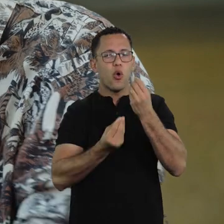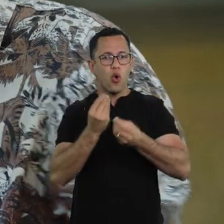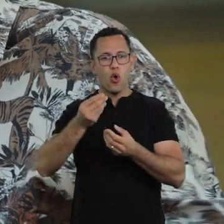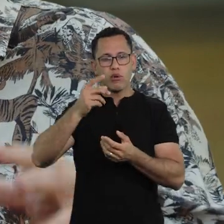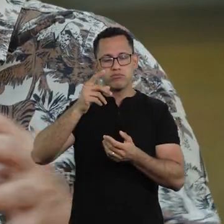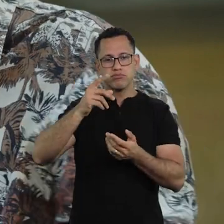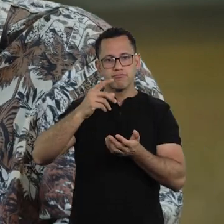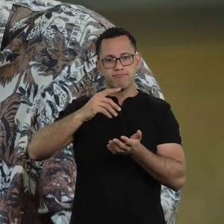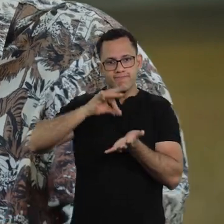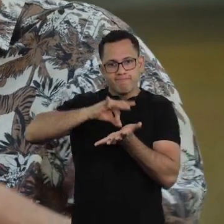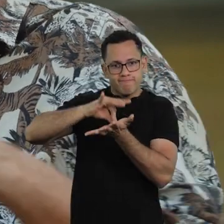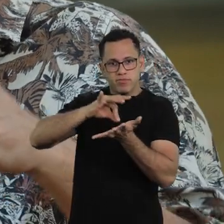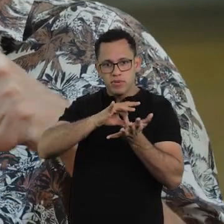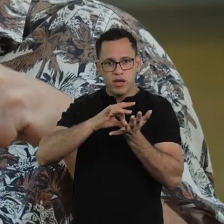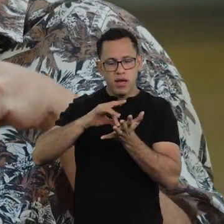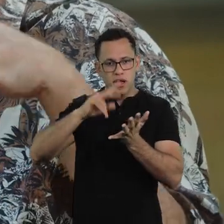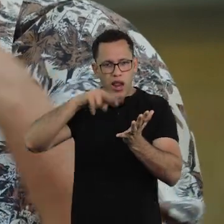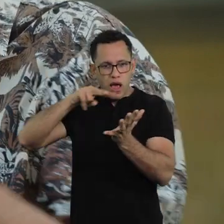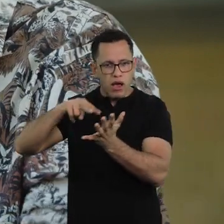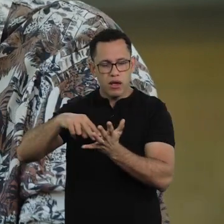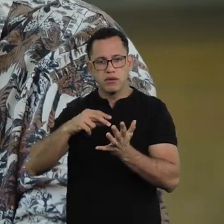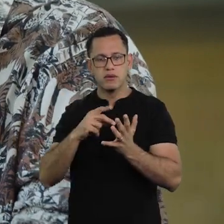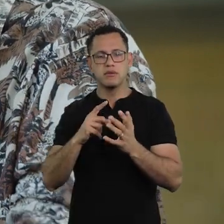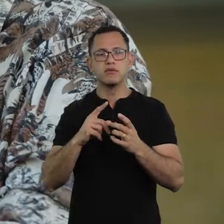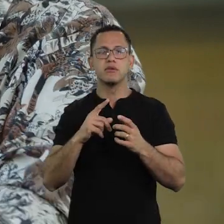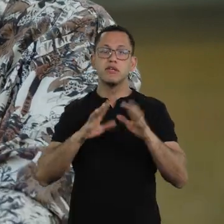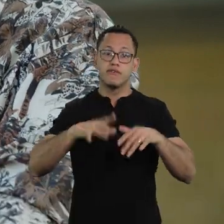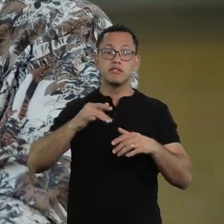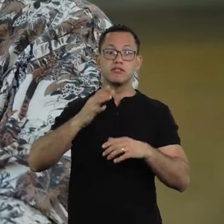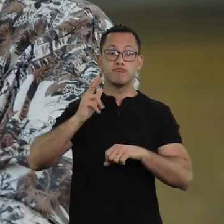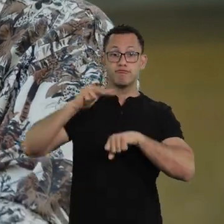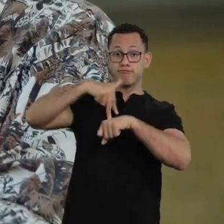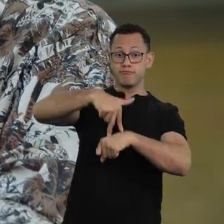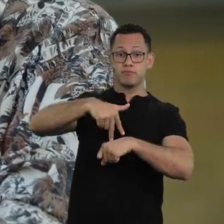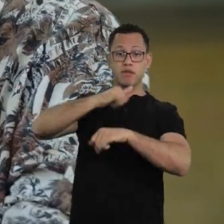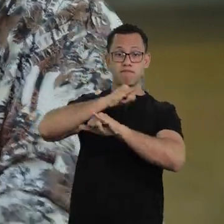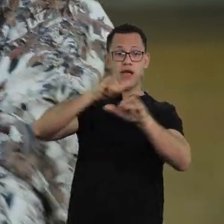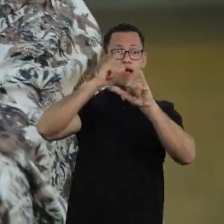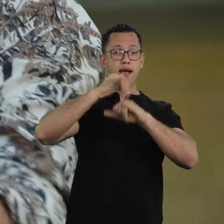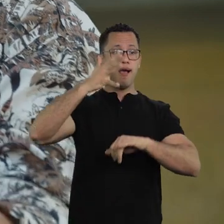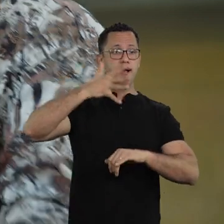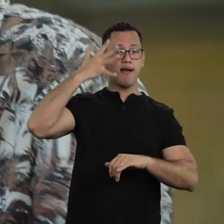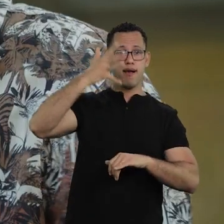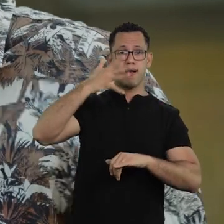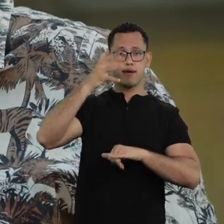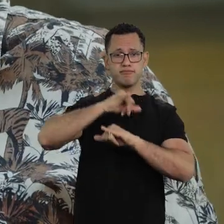read about the reality and speak up, we sometimes forget that